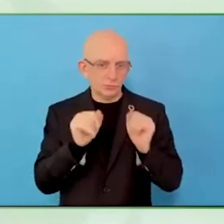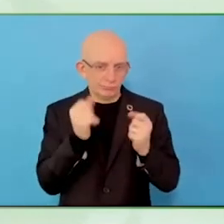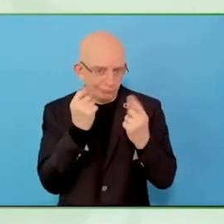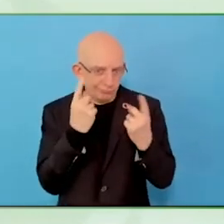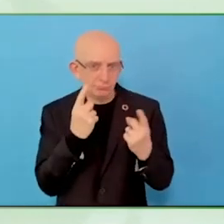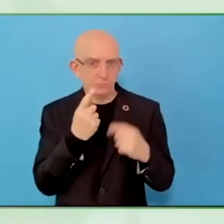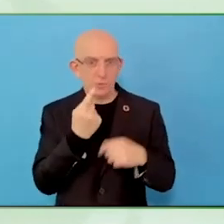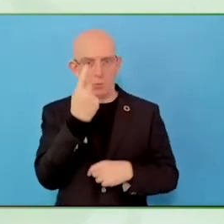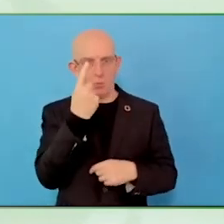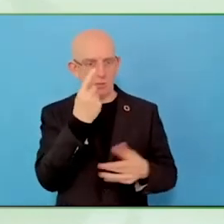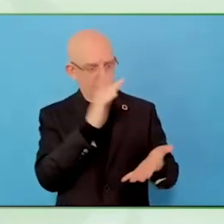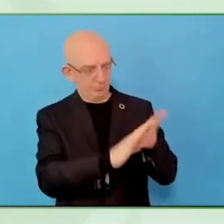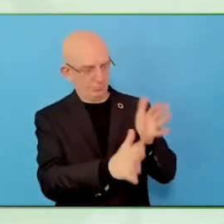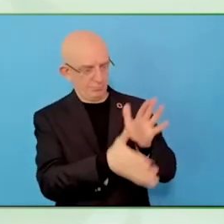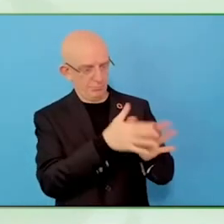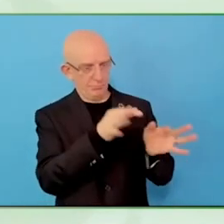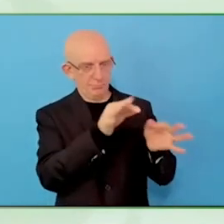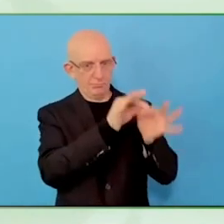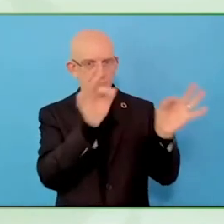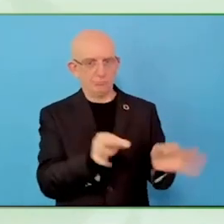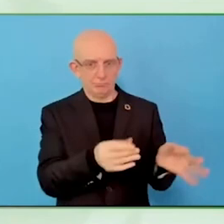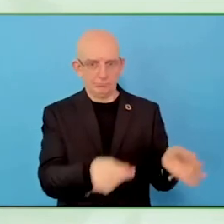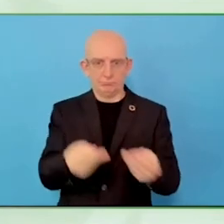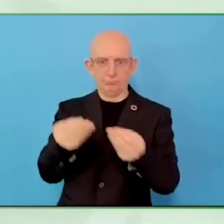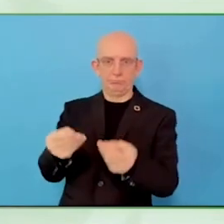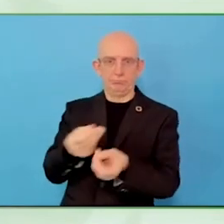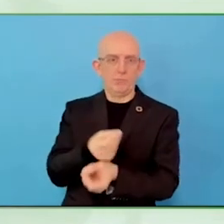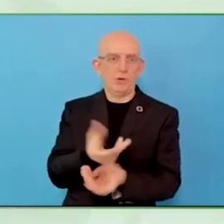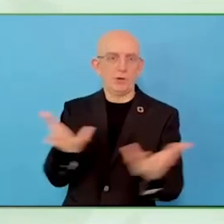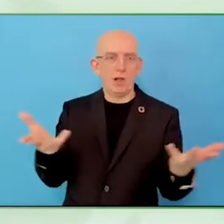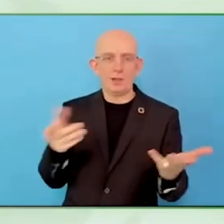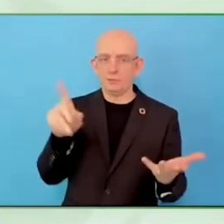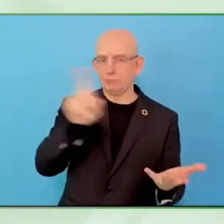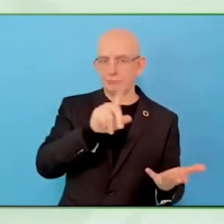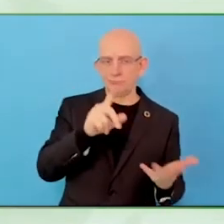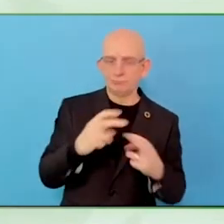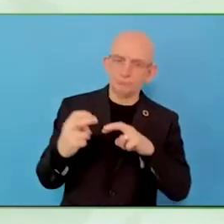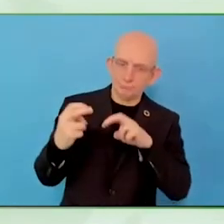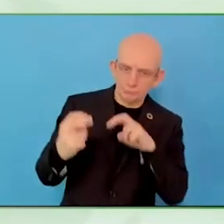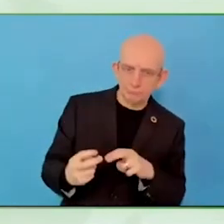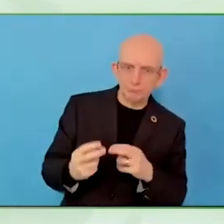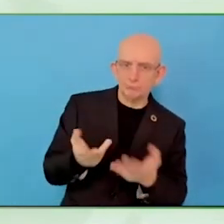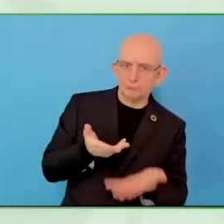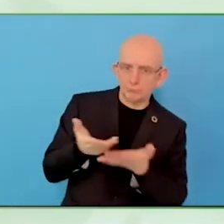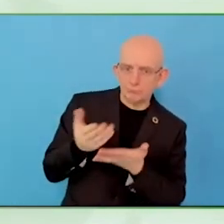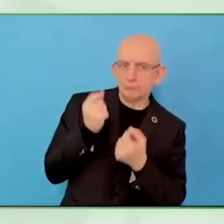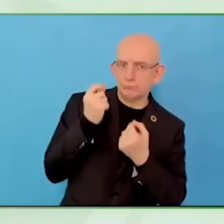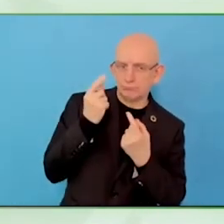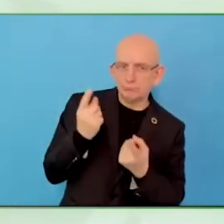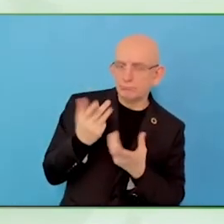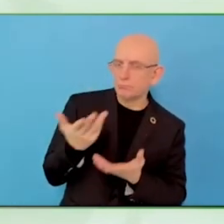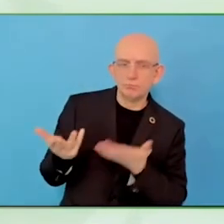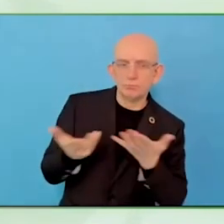This is the best practice I can say. Rely on his experience. He knows his life better than anyone else.